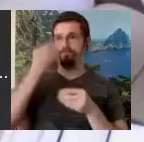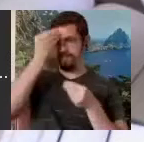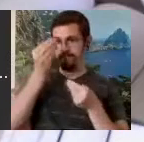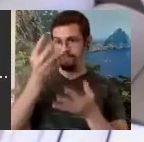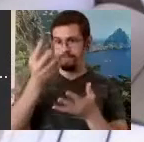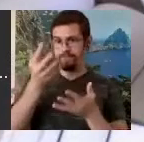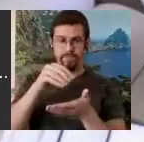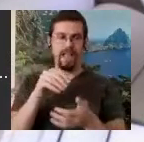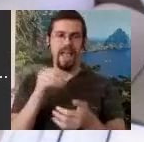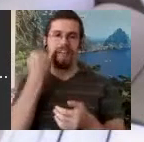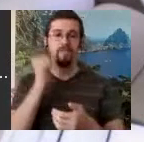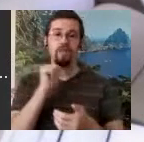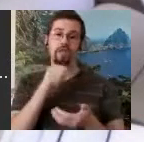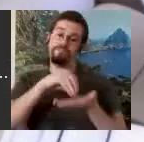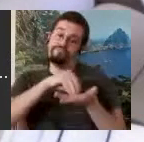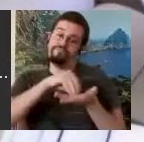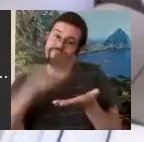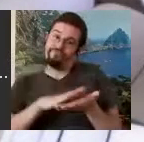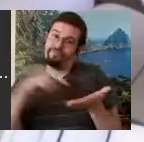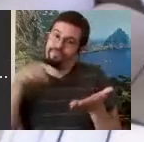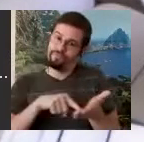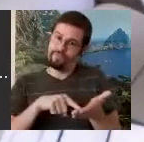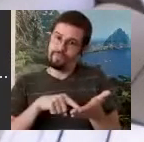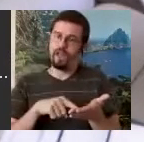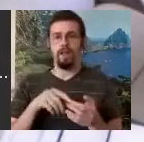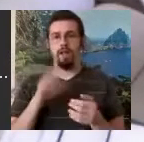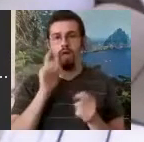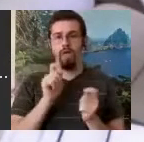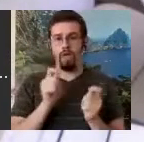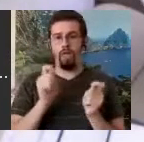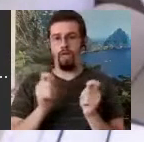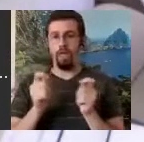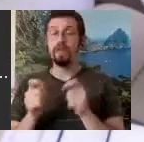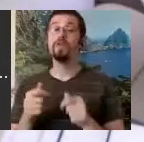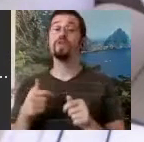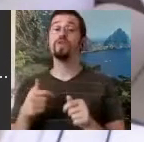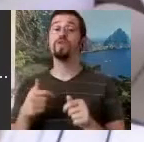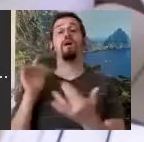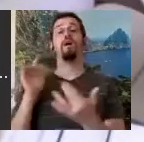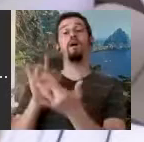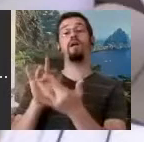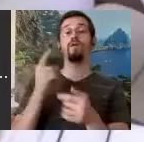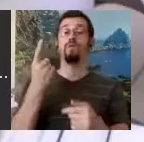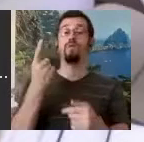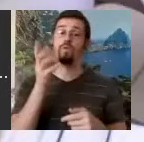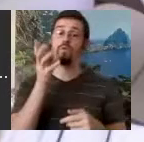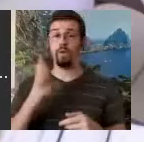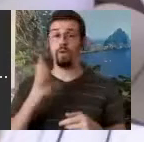I contacted a very wonderful woman named Edel Pedersen who was the expert at the